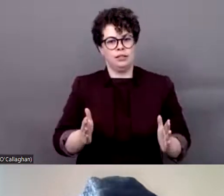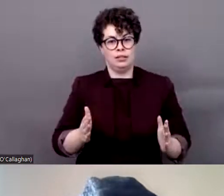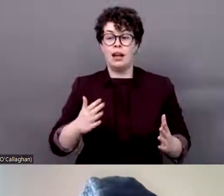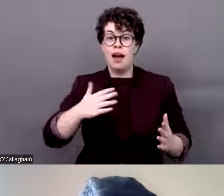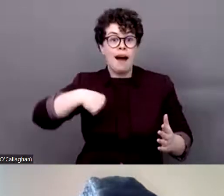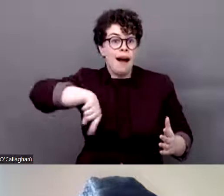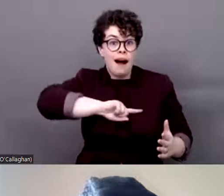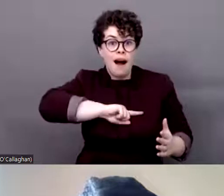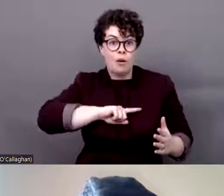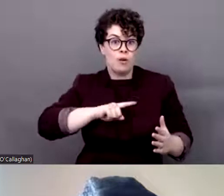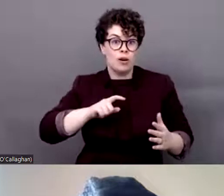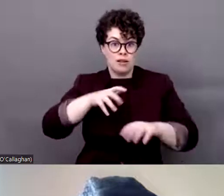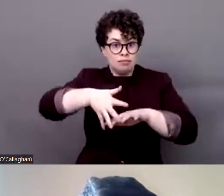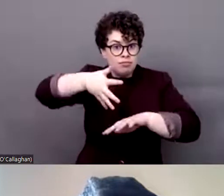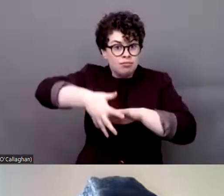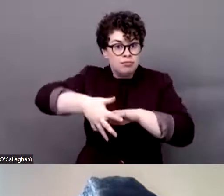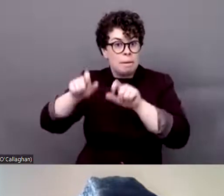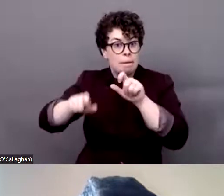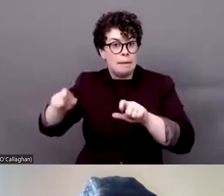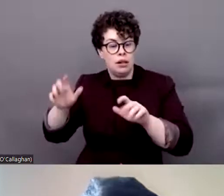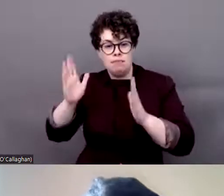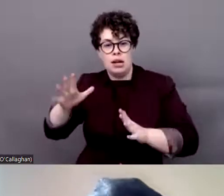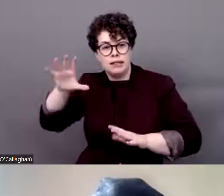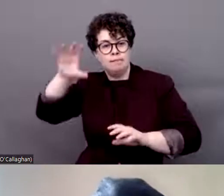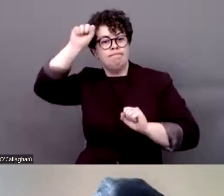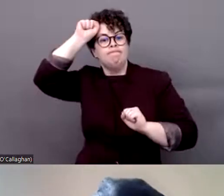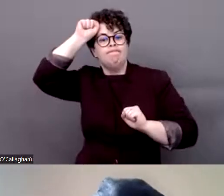our people who are different disability members all over the